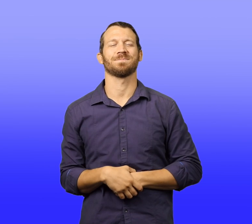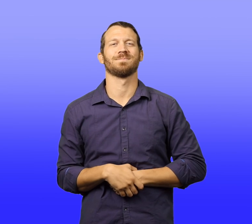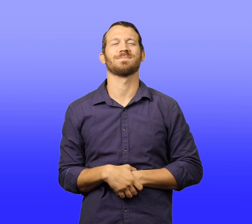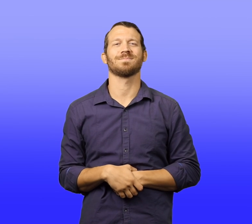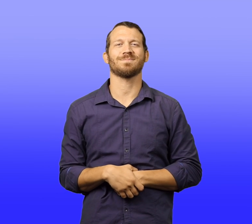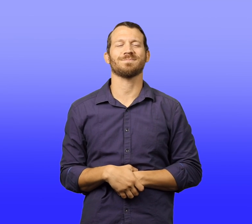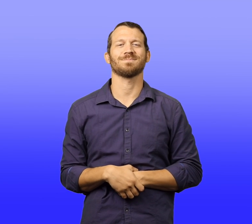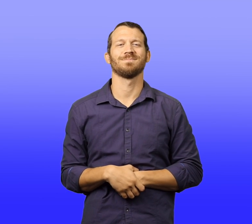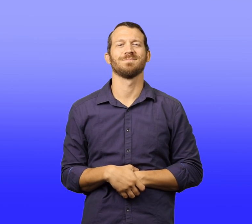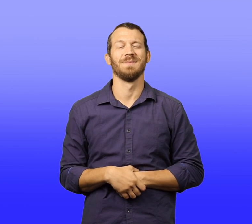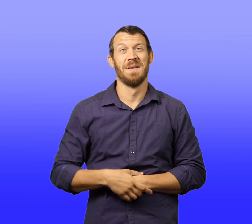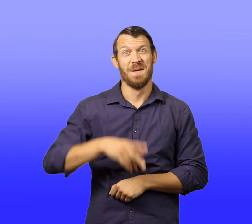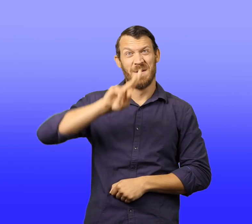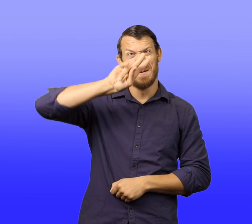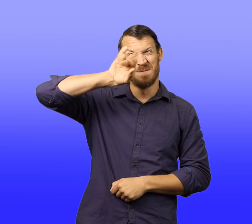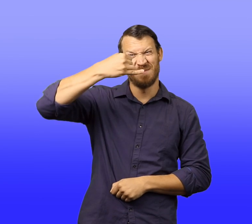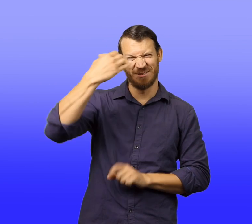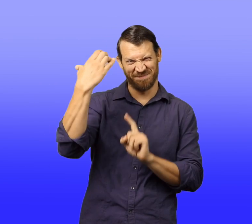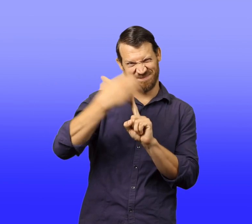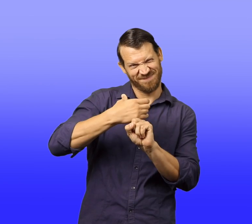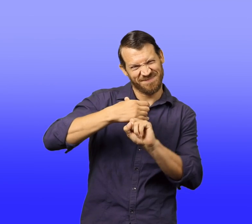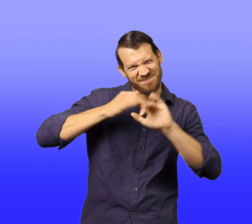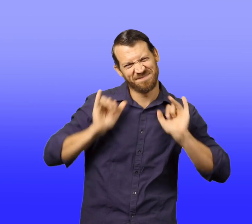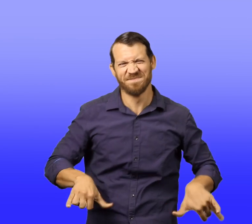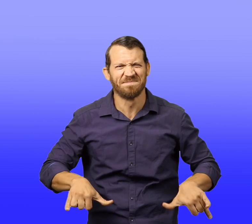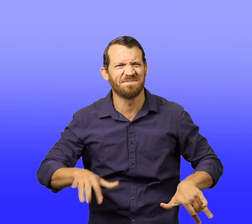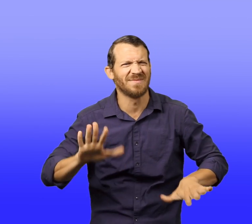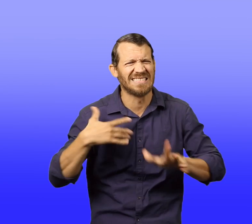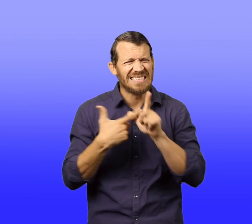He ran outside and down the block still in his pajamas.